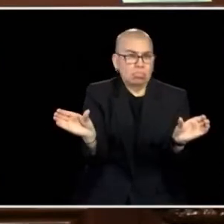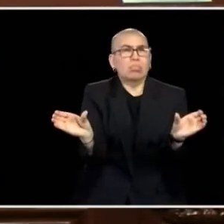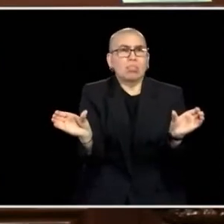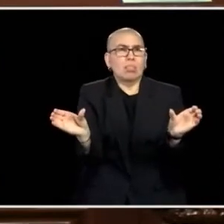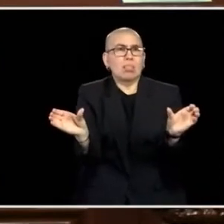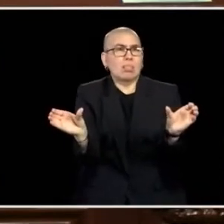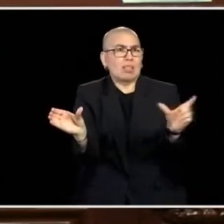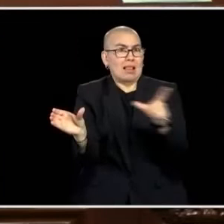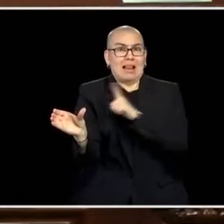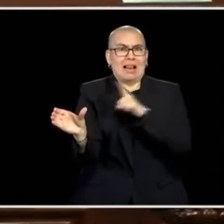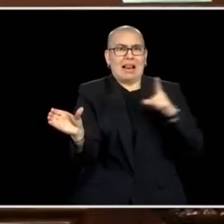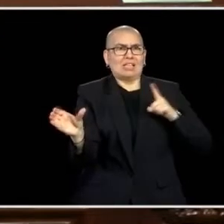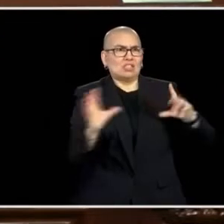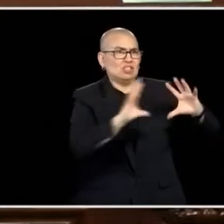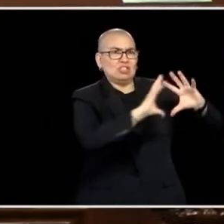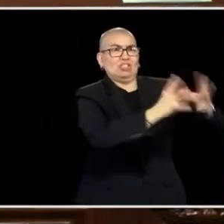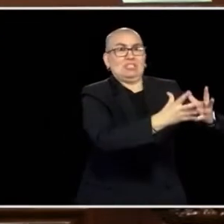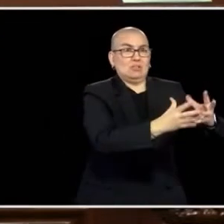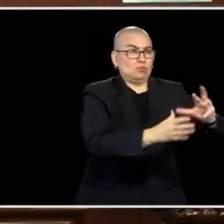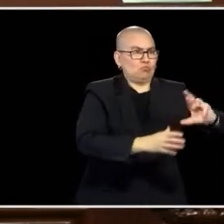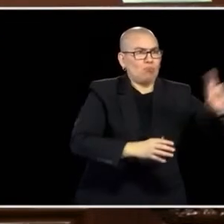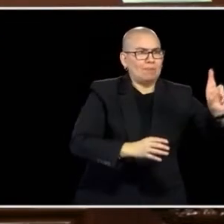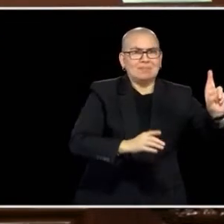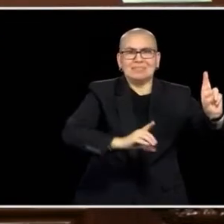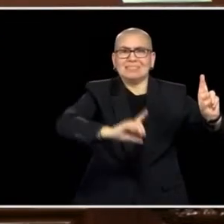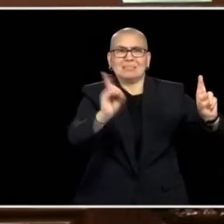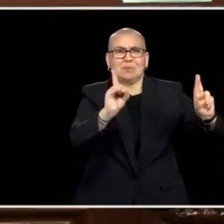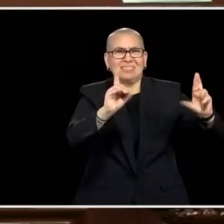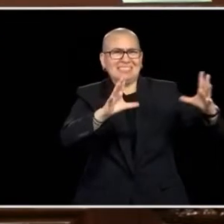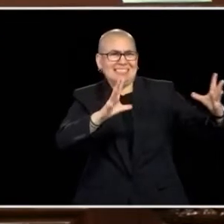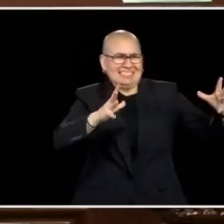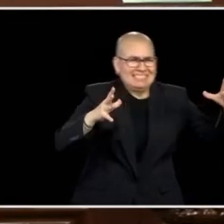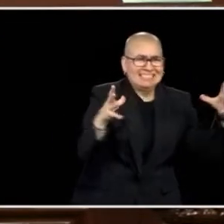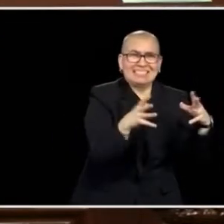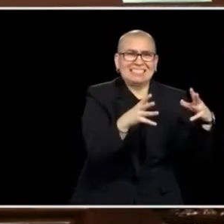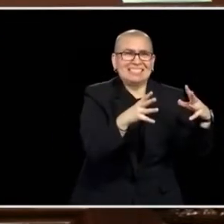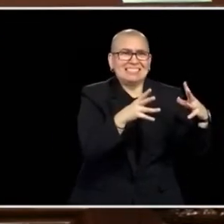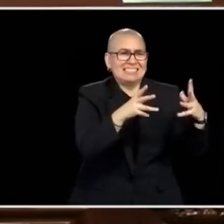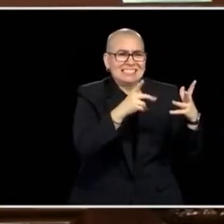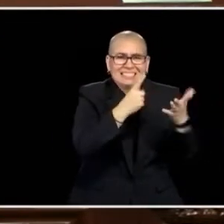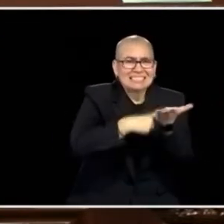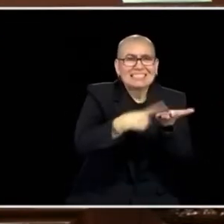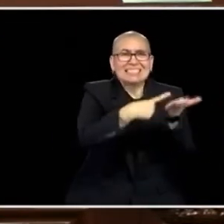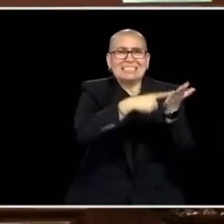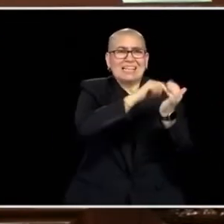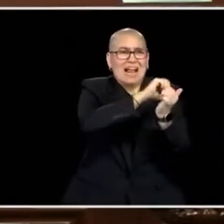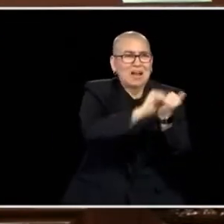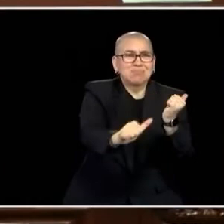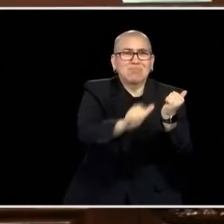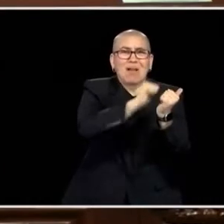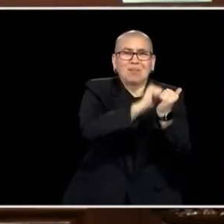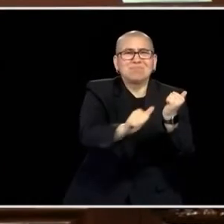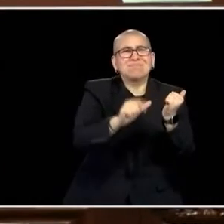WE FIGURED OUT HO TO GET GOOD THINGS DONE FOR MINNESOTA TOGETHER, NOT INDIVIDUALLY, VERY DIFFICULT TO DO THAT AND IT'S NOT SUPPOSED TO BE THAT WAY. IT'S SUPPOSED TO BE GETTING